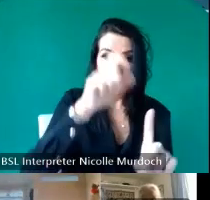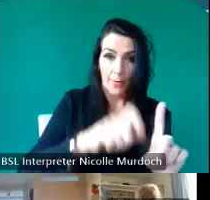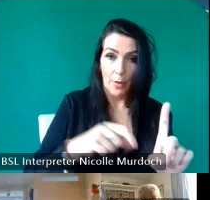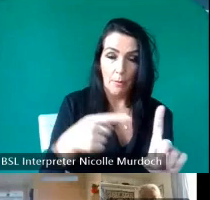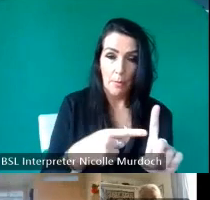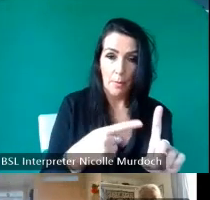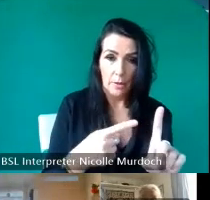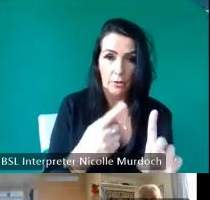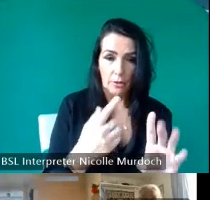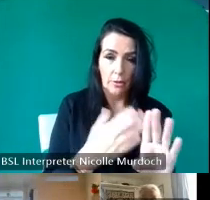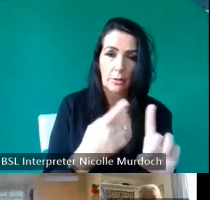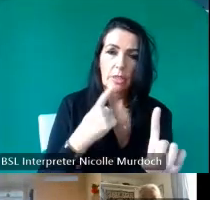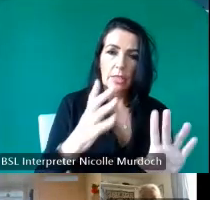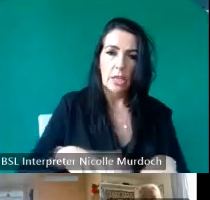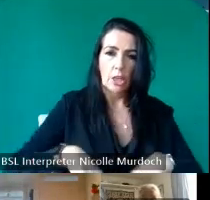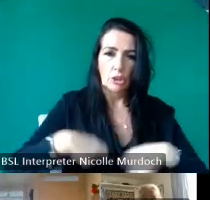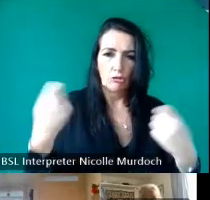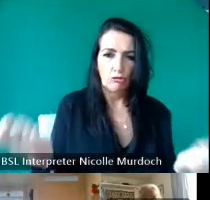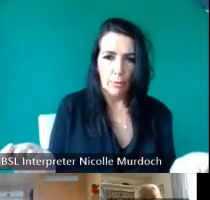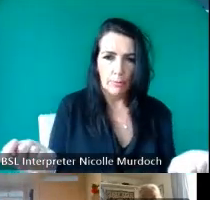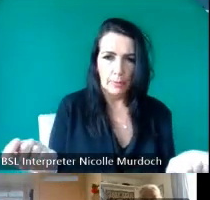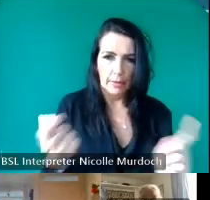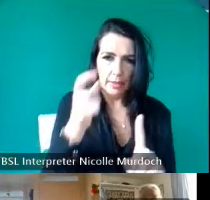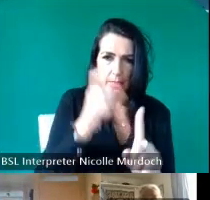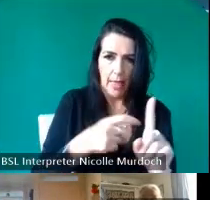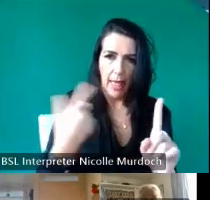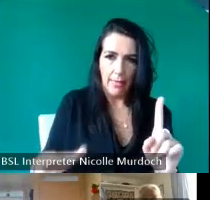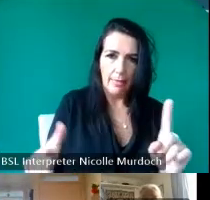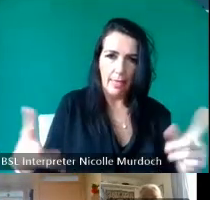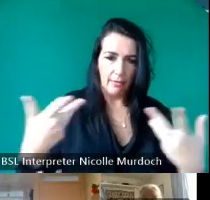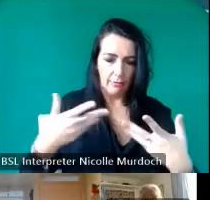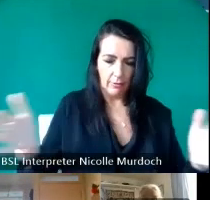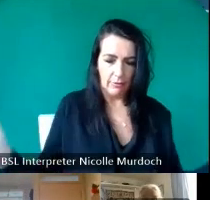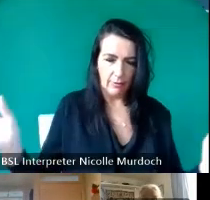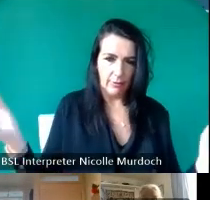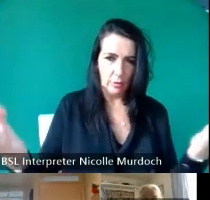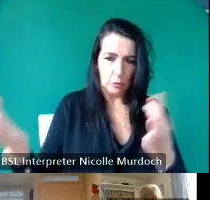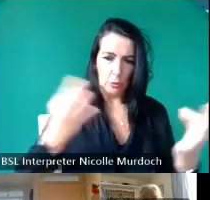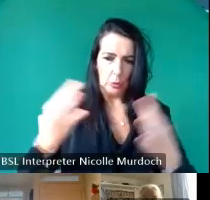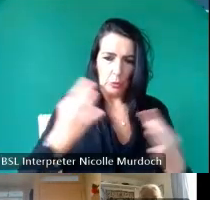be stripped naked tied to a state and left exposed in the spot until it was stung to death by mitches